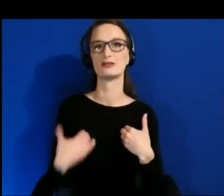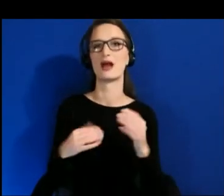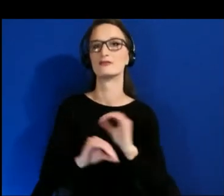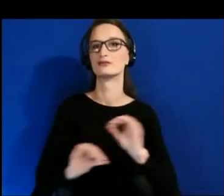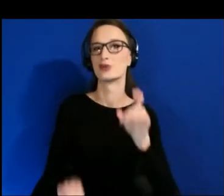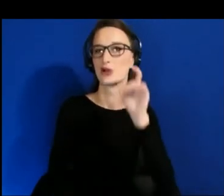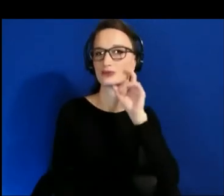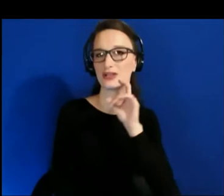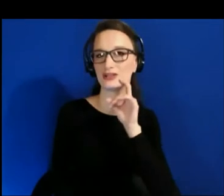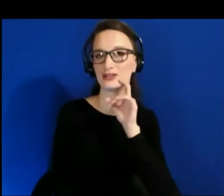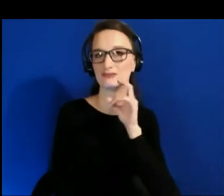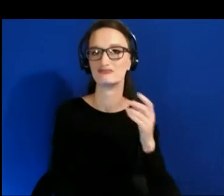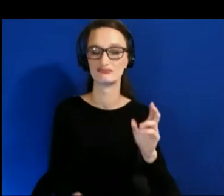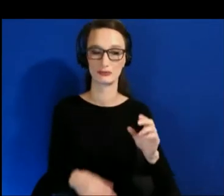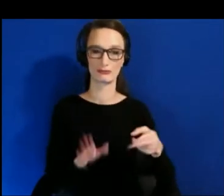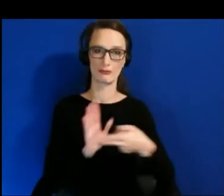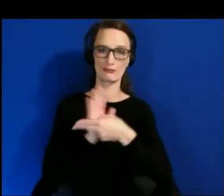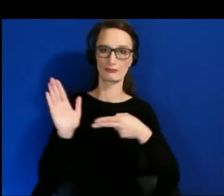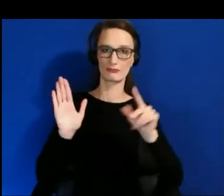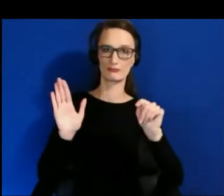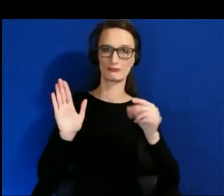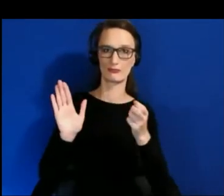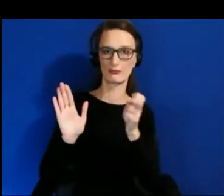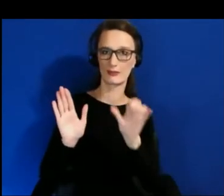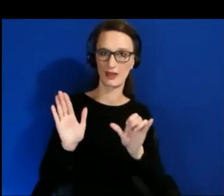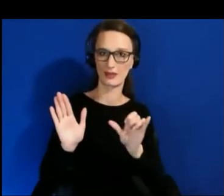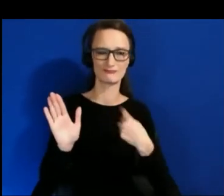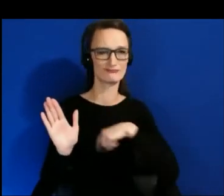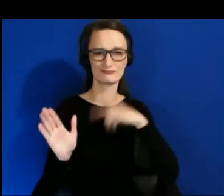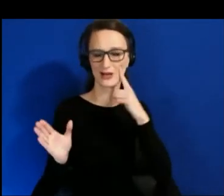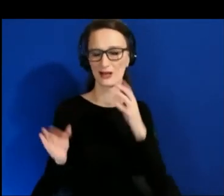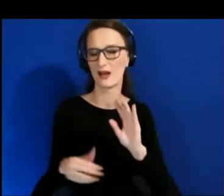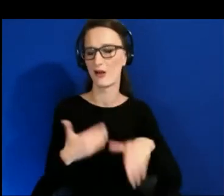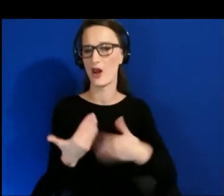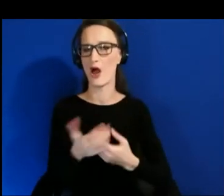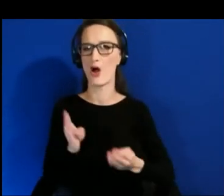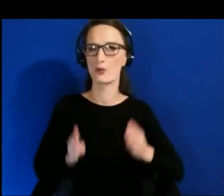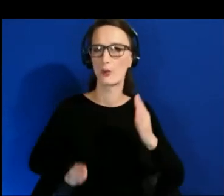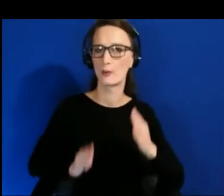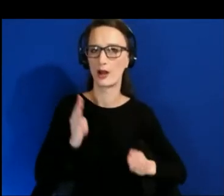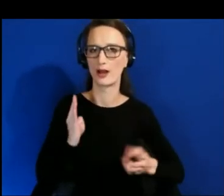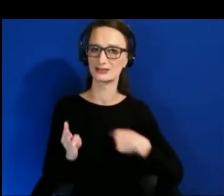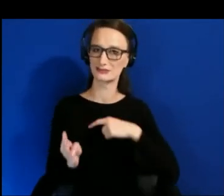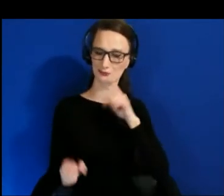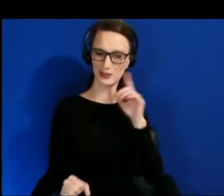They're robots, that's what we decided, we did it, we committed to it, and we have never heard anyone say anything, which